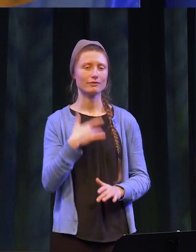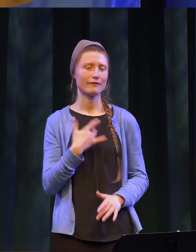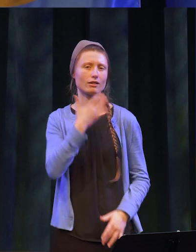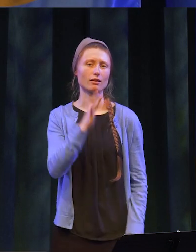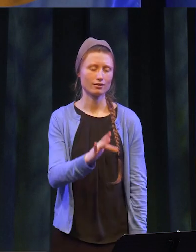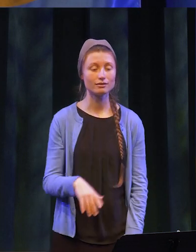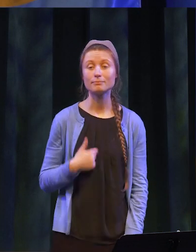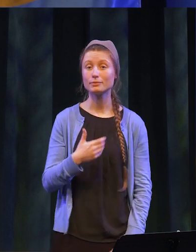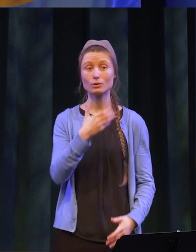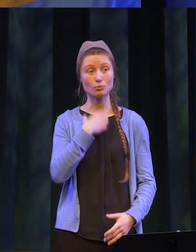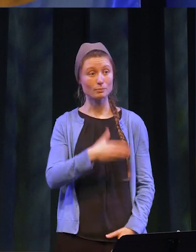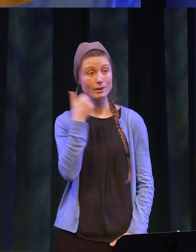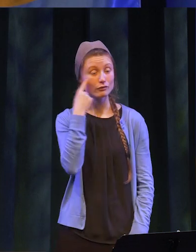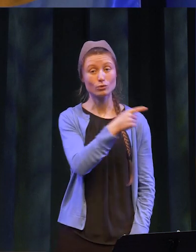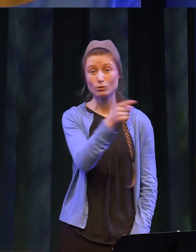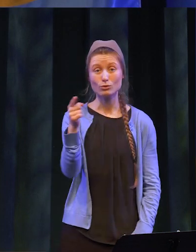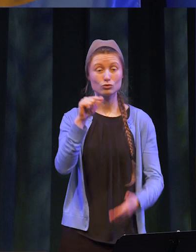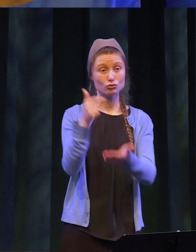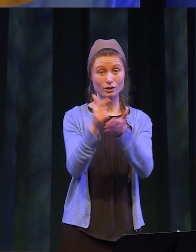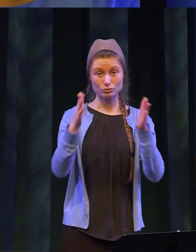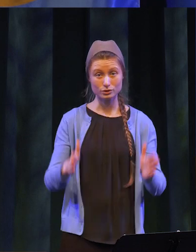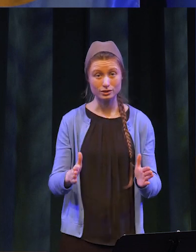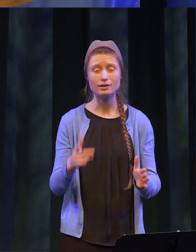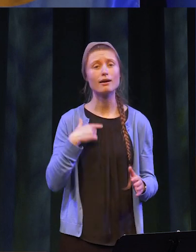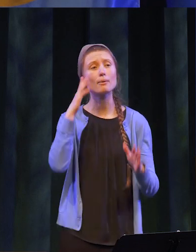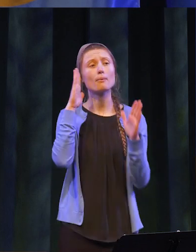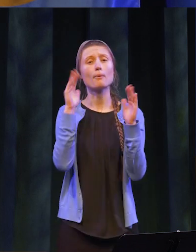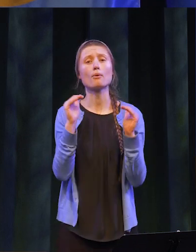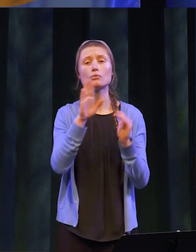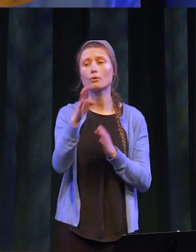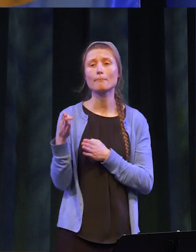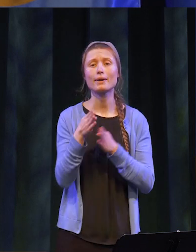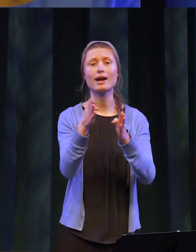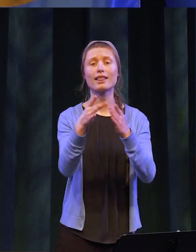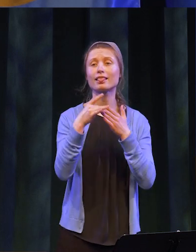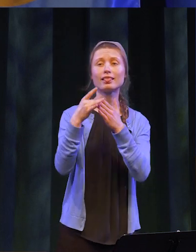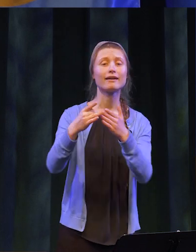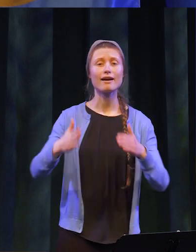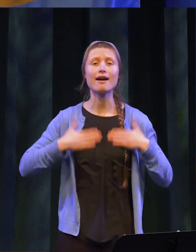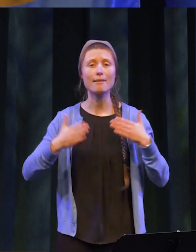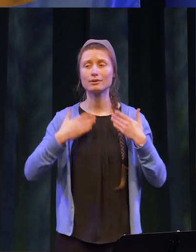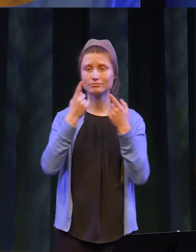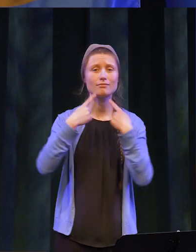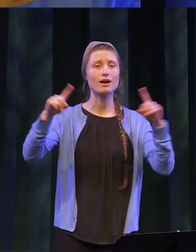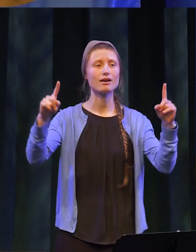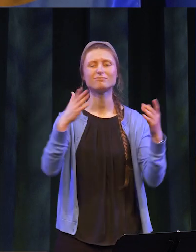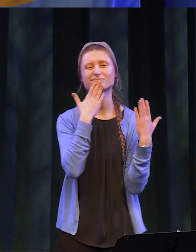I wish the best to all GCC graduates and hope your path will lead to happiness and success.